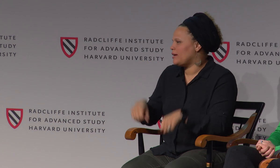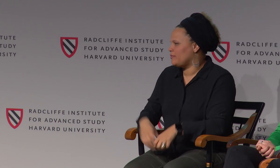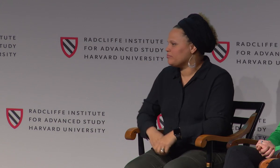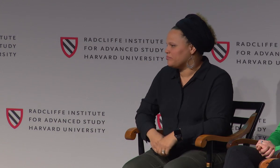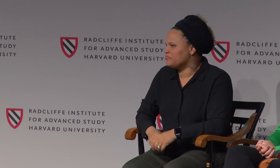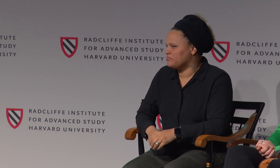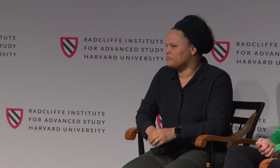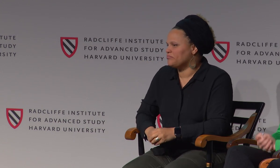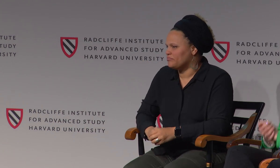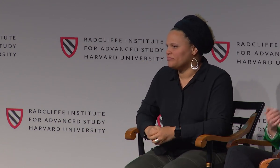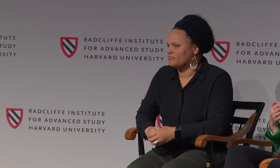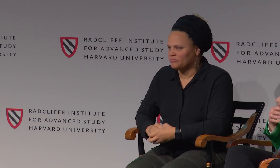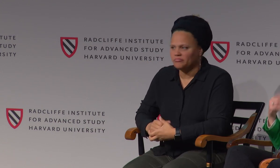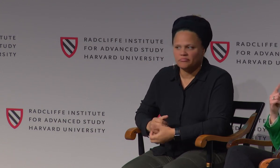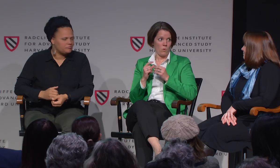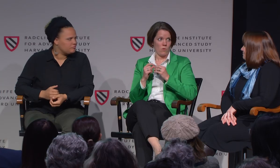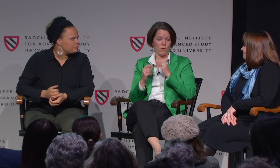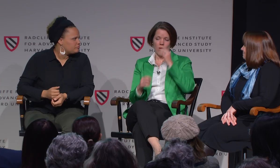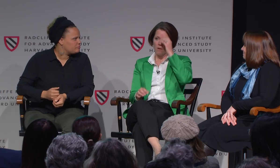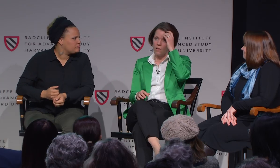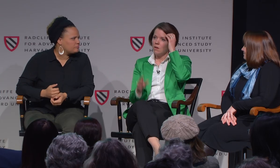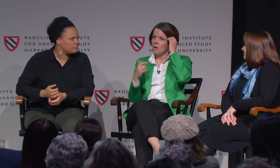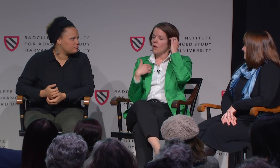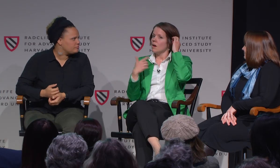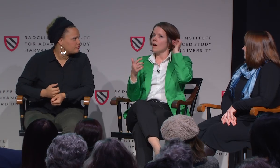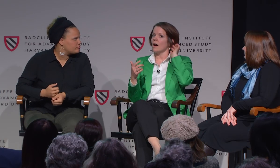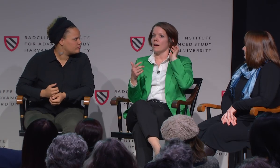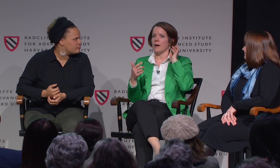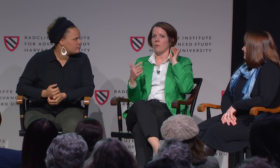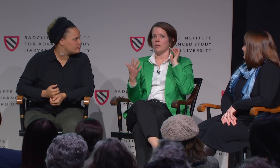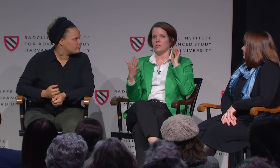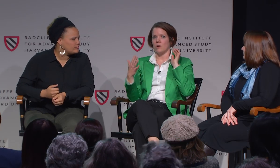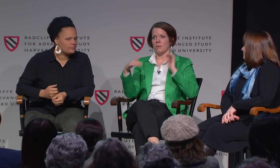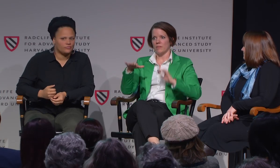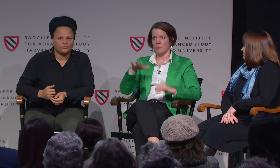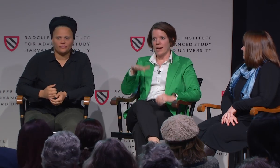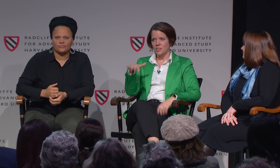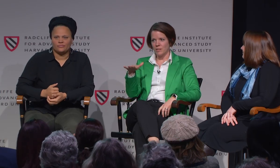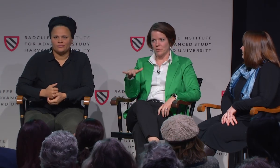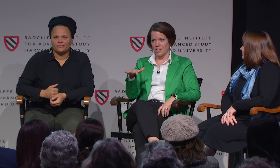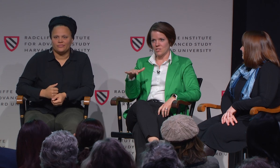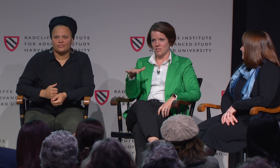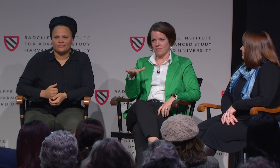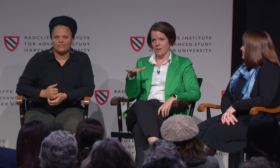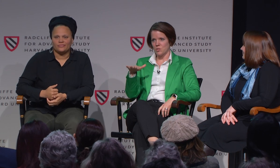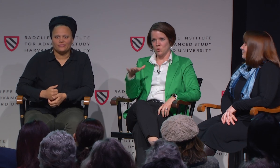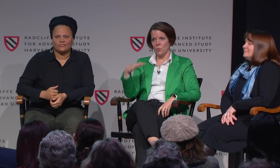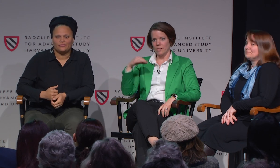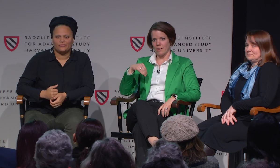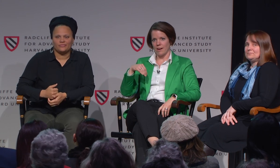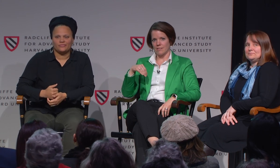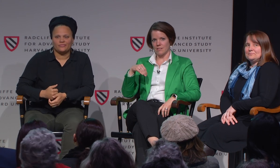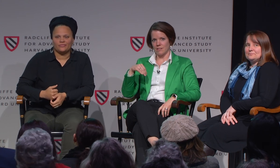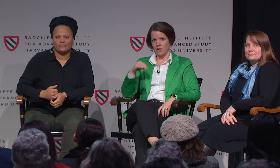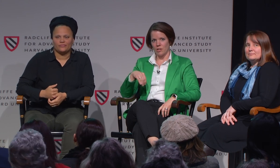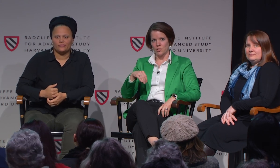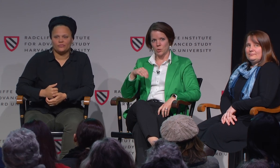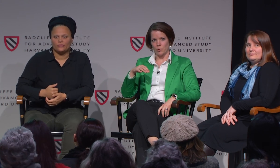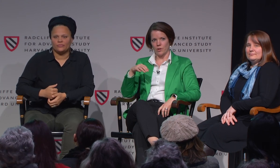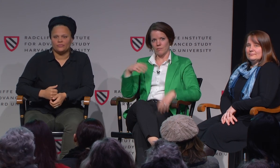the other parts of those other parameters can then reinforce that. I want to talk about the practical implications of that too, working as a hearing interpreter--